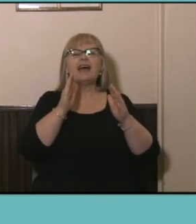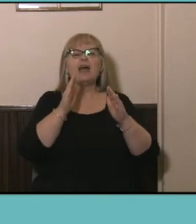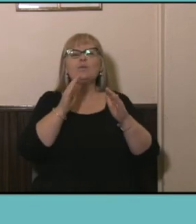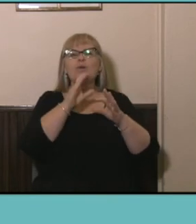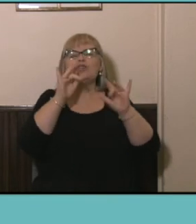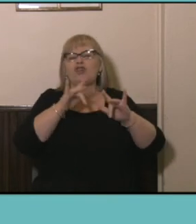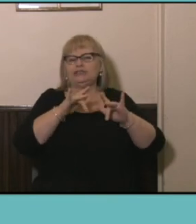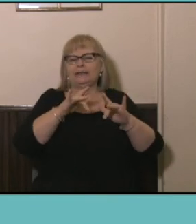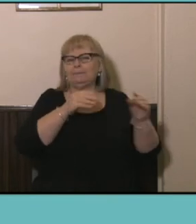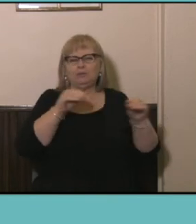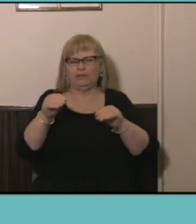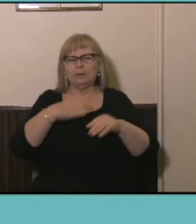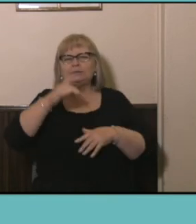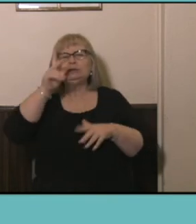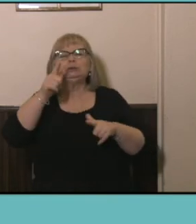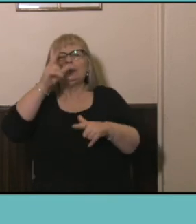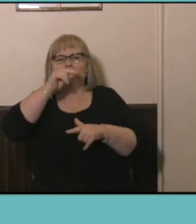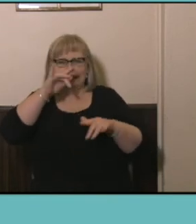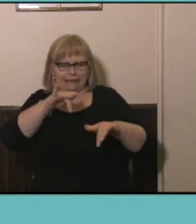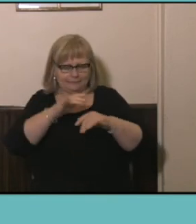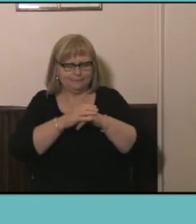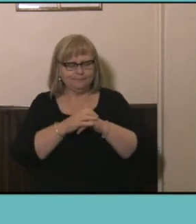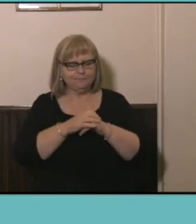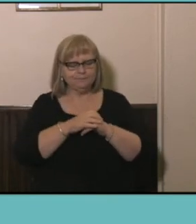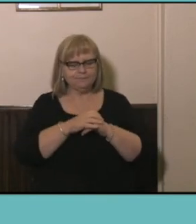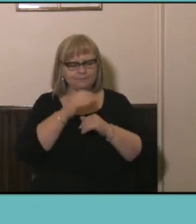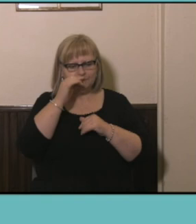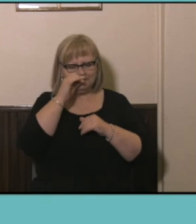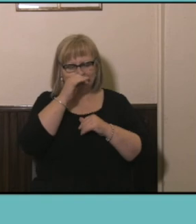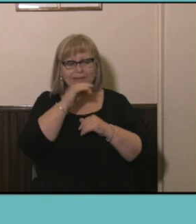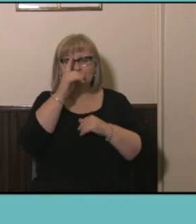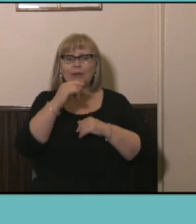This is just one way that you can look at this mobility data it's equally